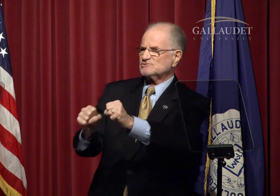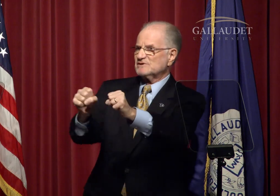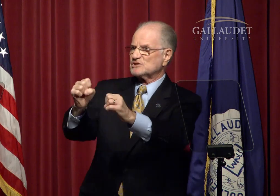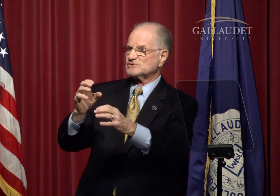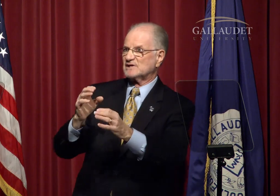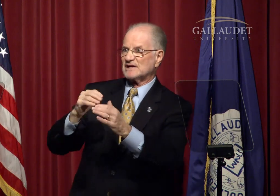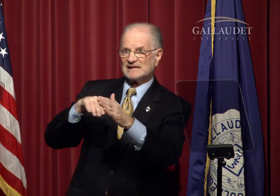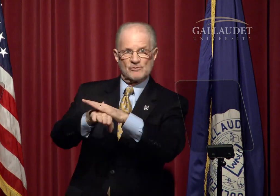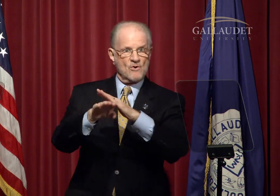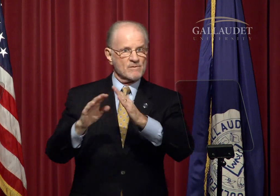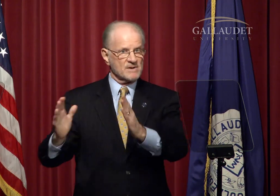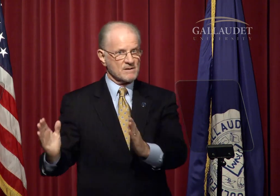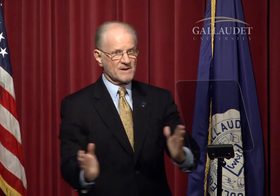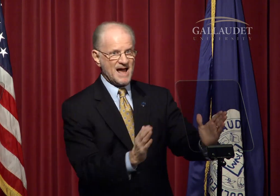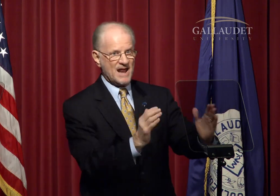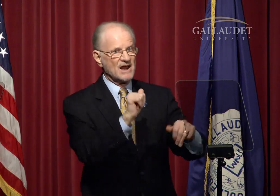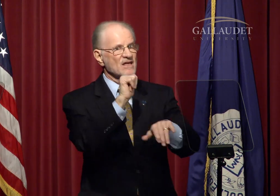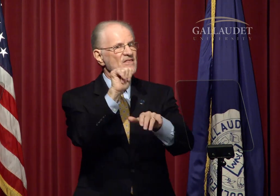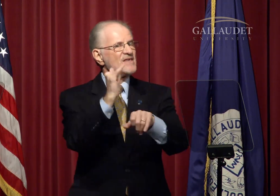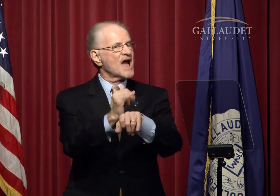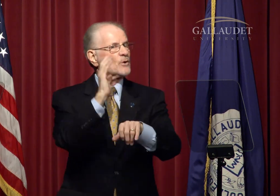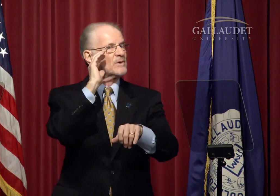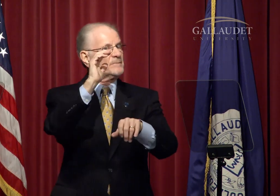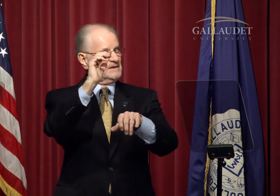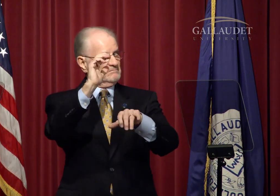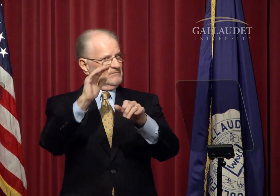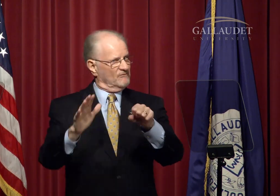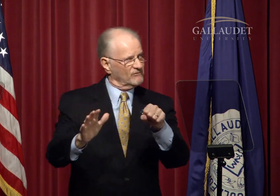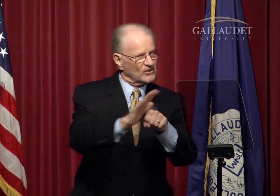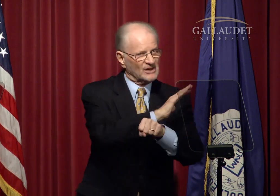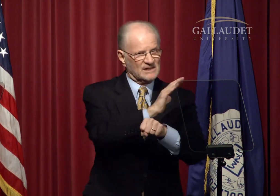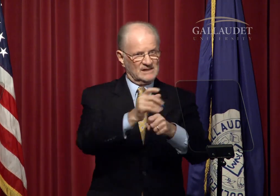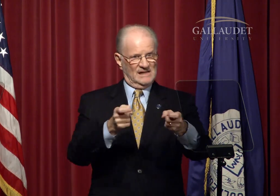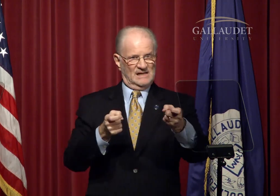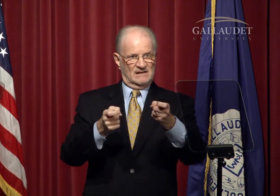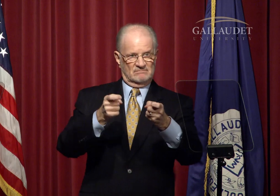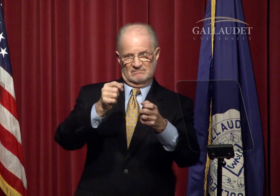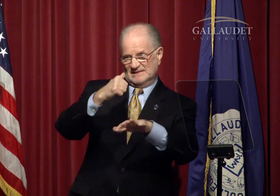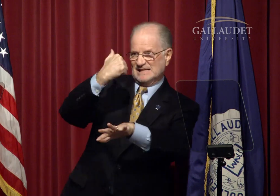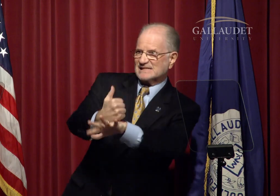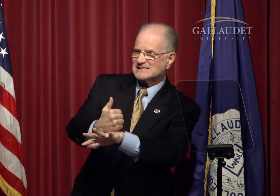a strategic enrollment plan that will be fully executed